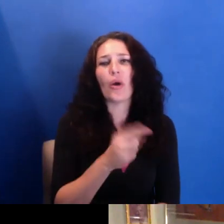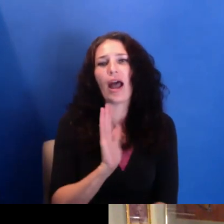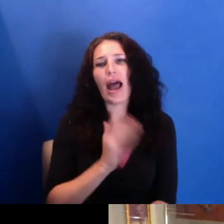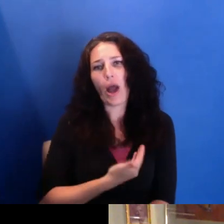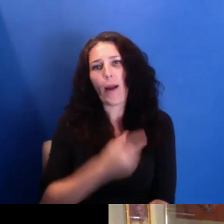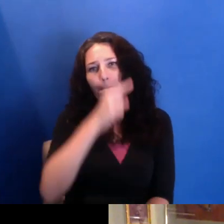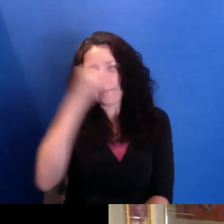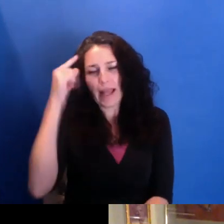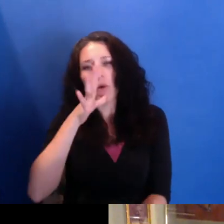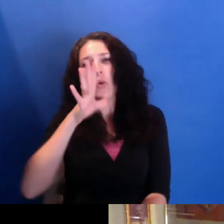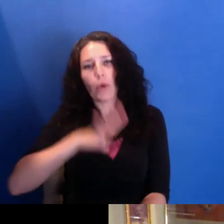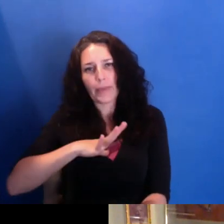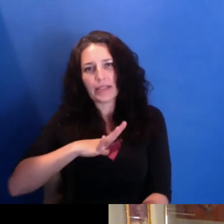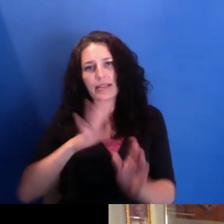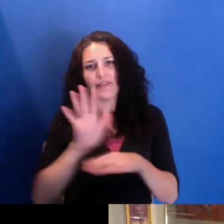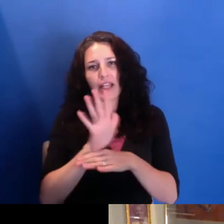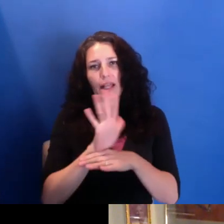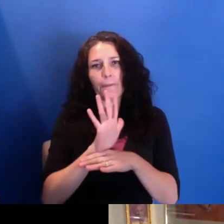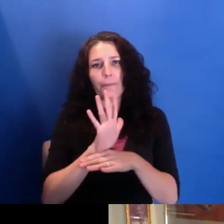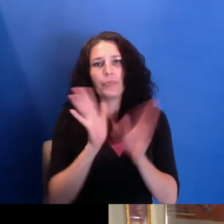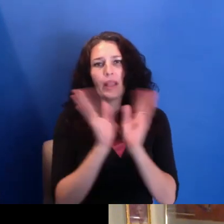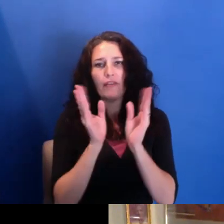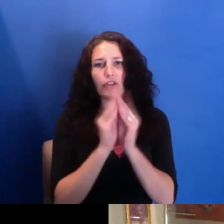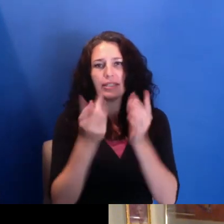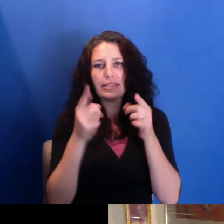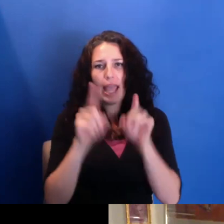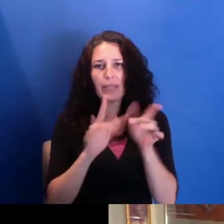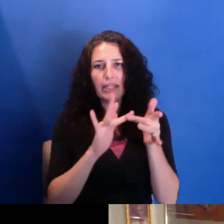And I think, but as we talk more to each other, spend more time, create--